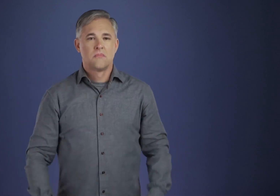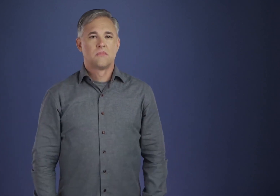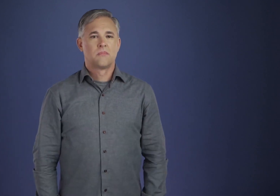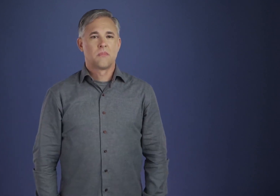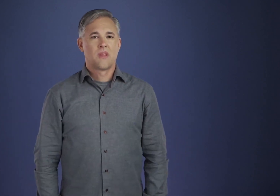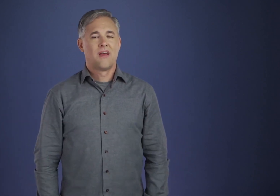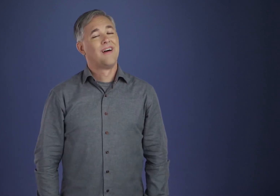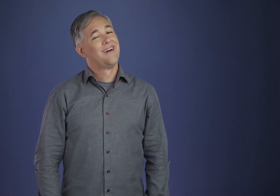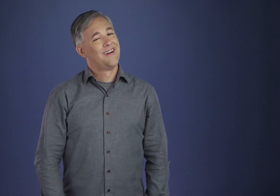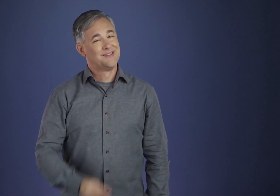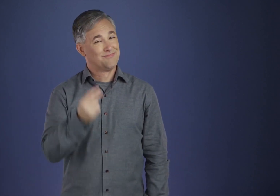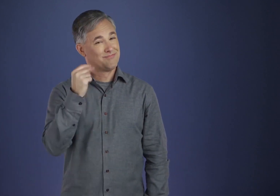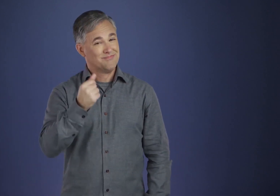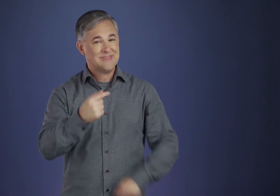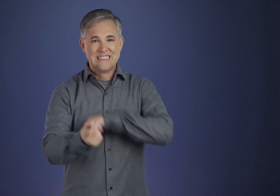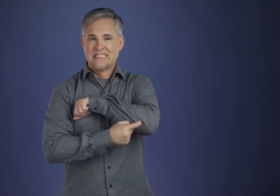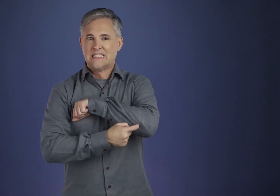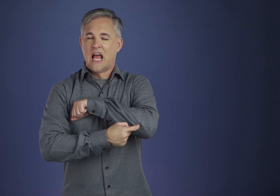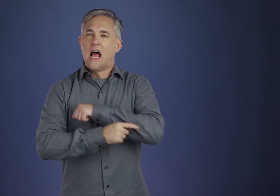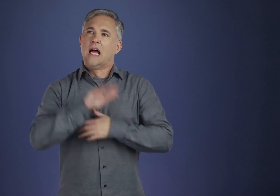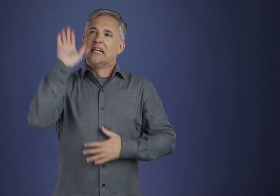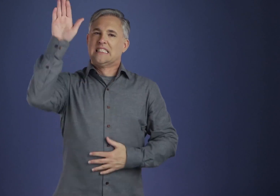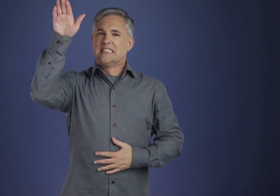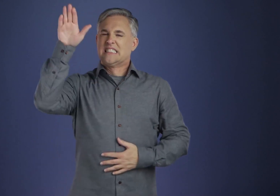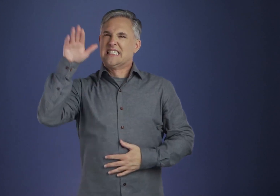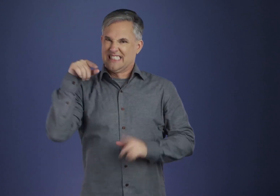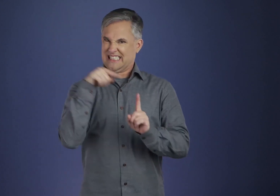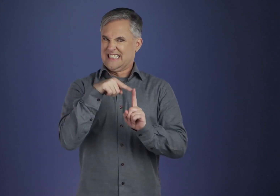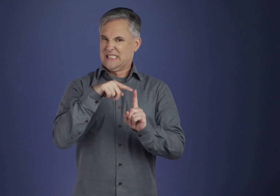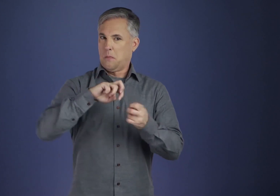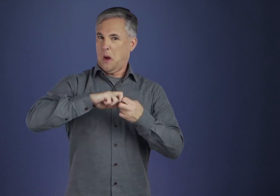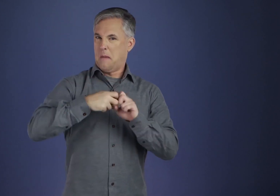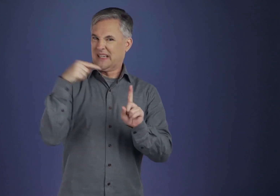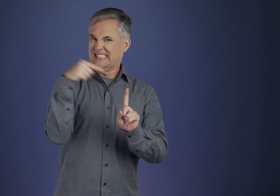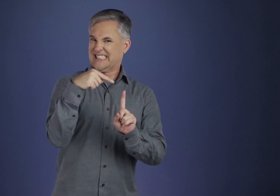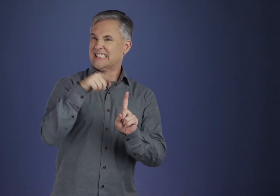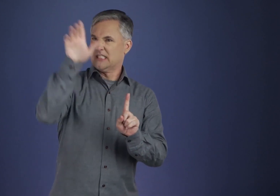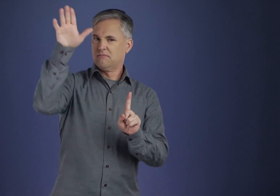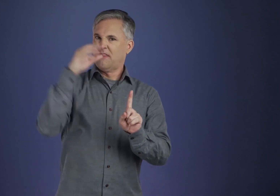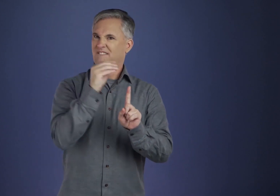it will be well to add to each one of them this qualification: “. . .if it be Thy will.”